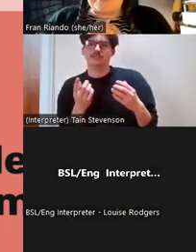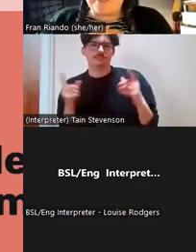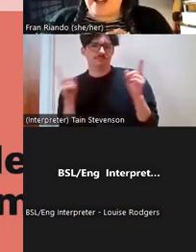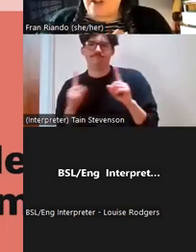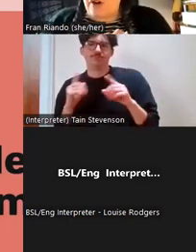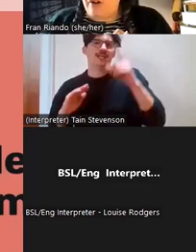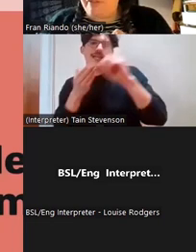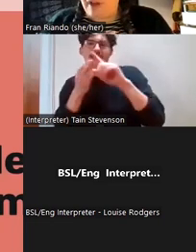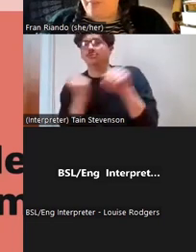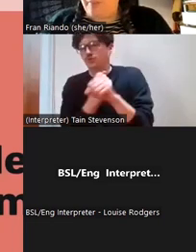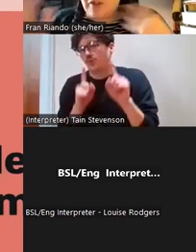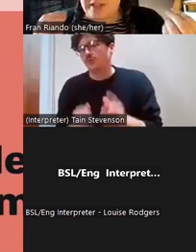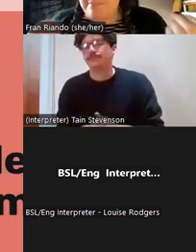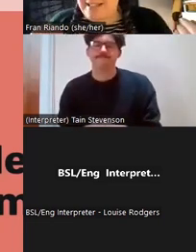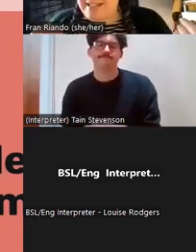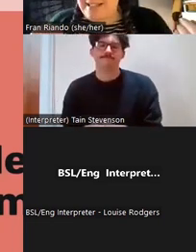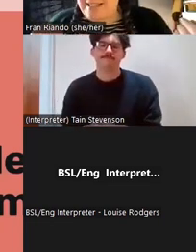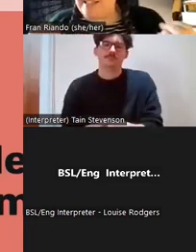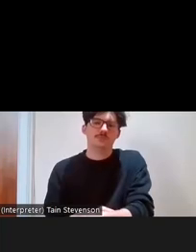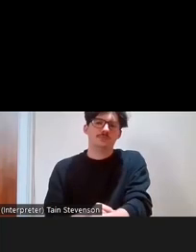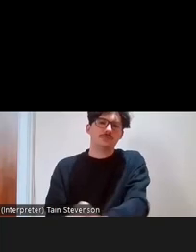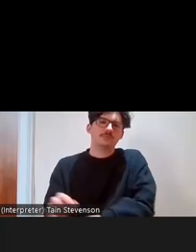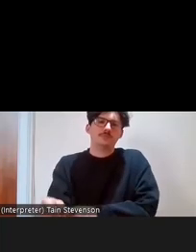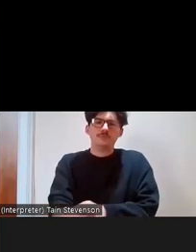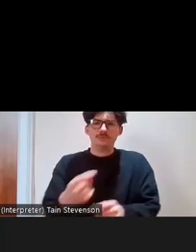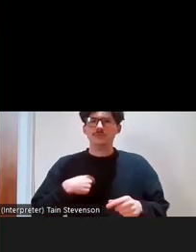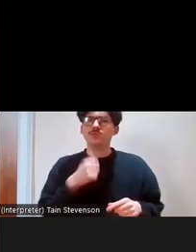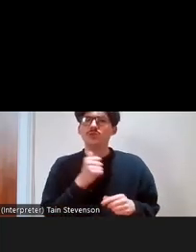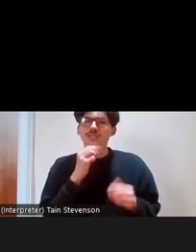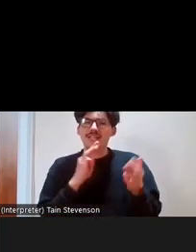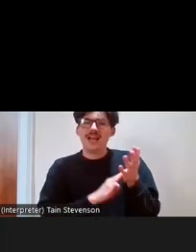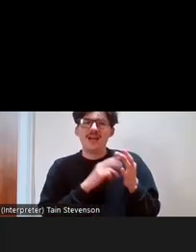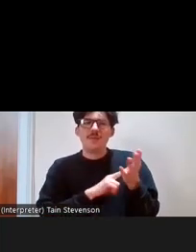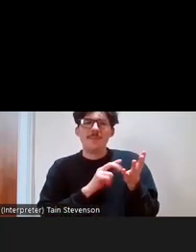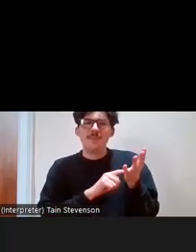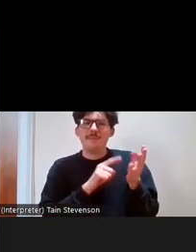But to start us off, we're using Mentimeter, so we want to go straight into an interactive